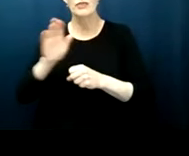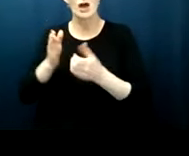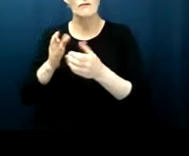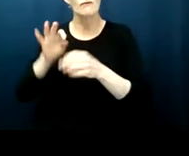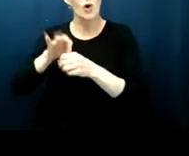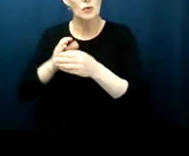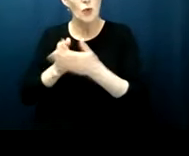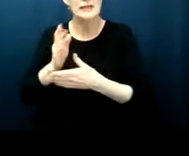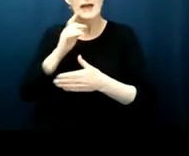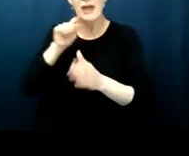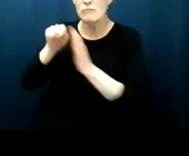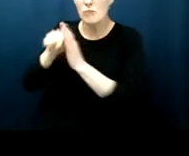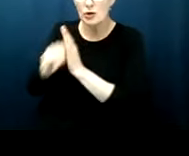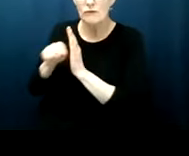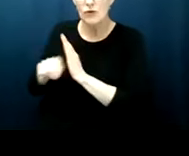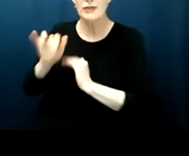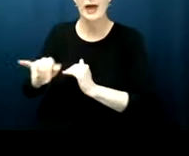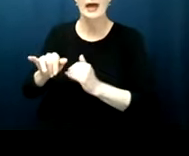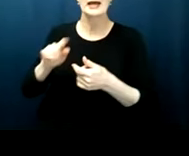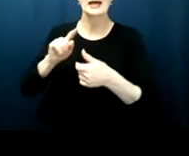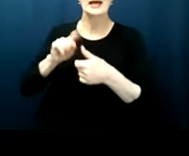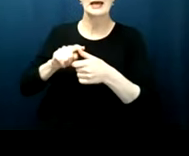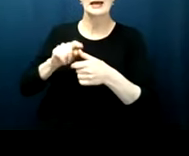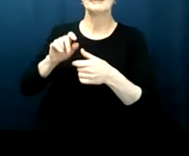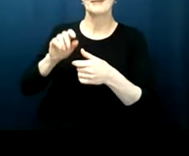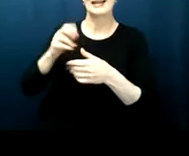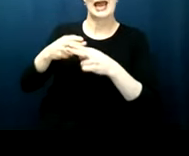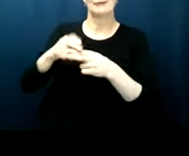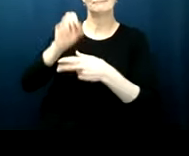james chaney andrew goodman and michael schwerner three civil rights activists in the 1964